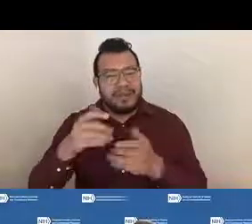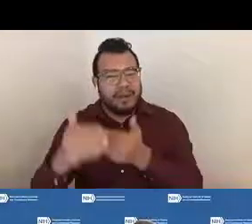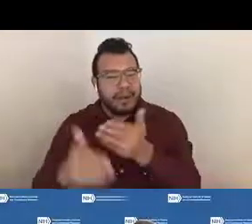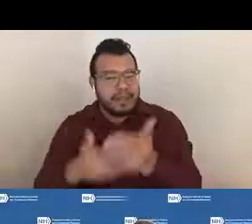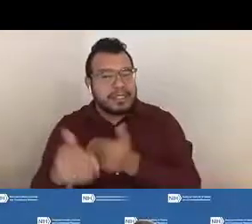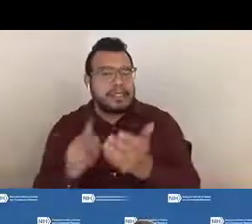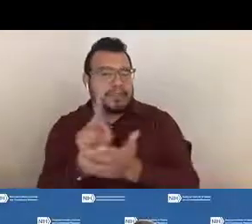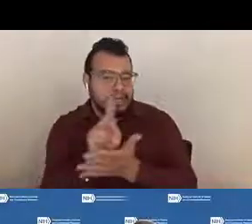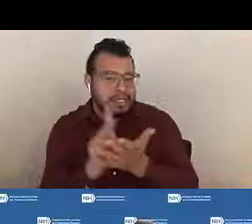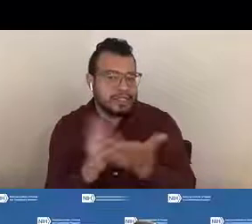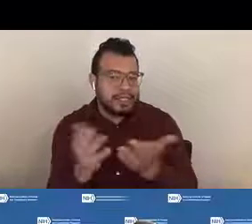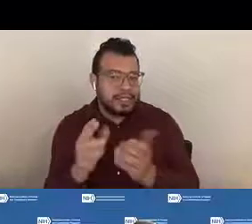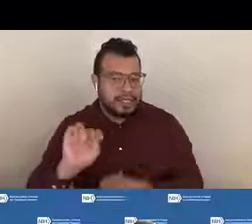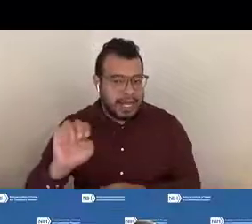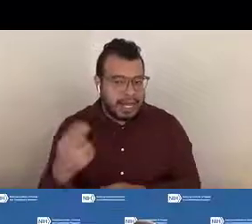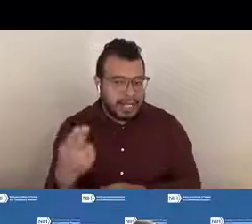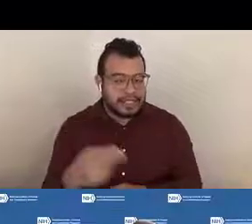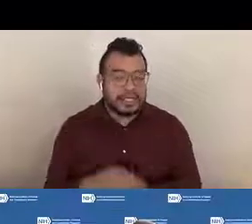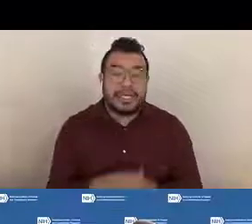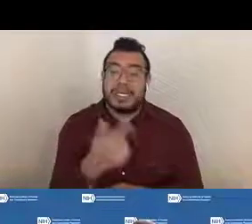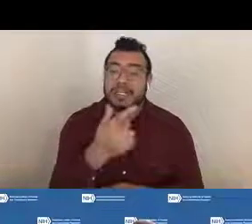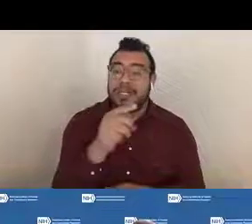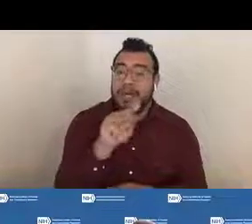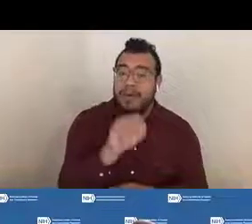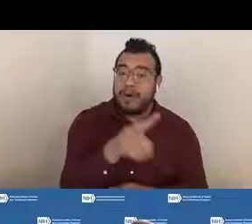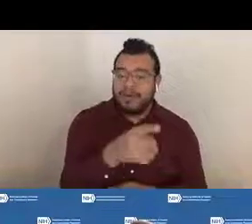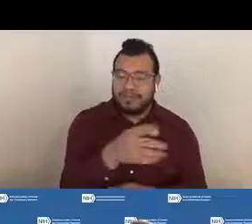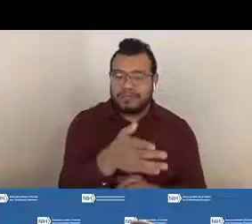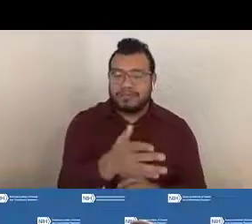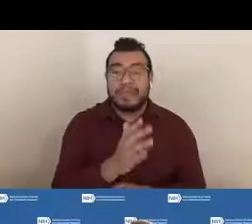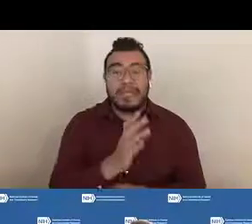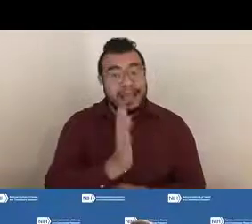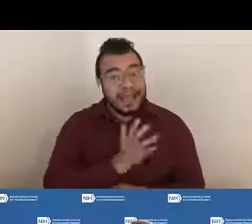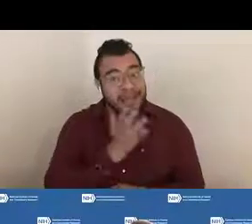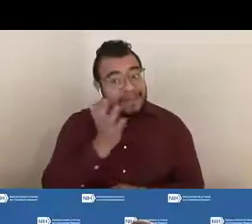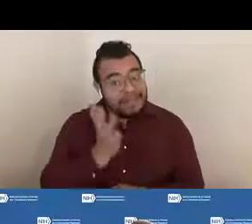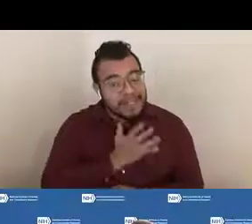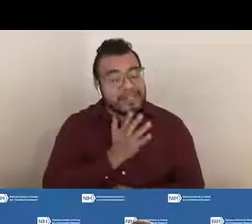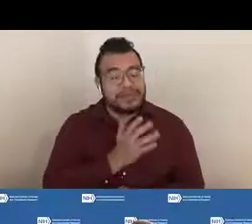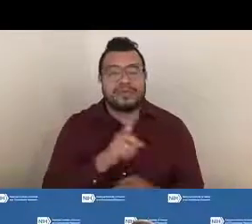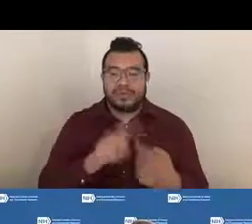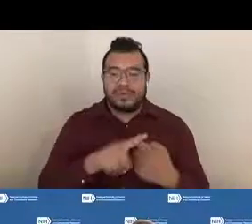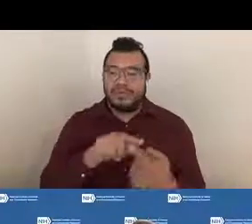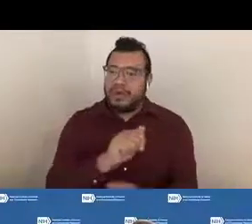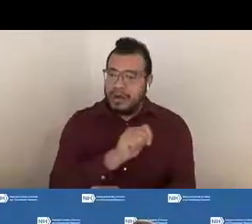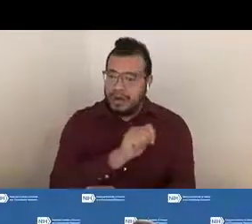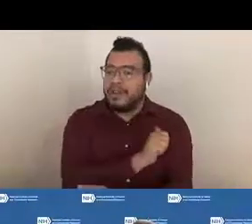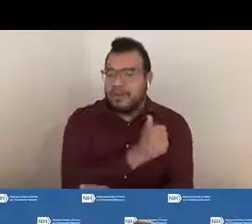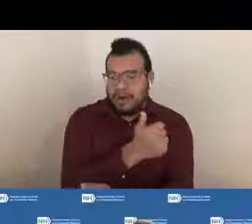The GMO is the NIH official authorized to obligate the NIH to the expenditure of funds,